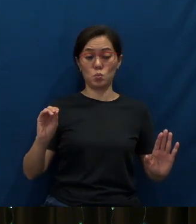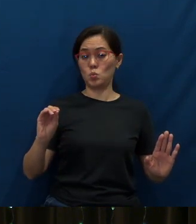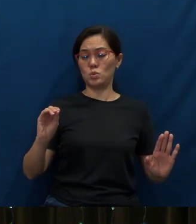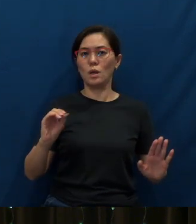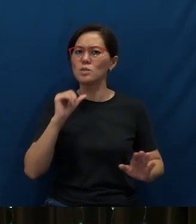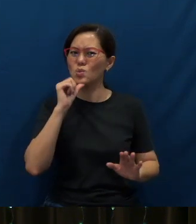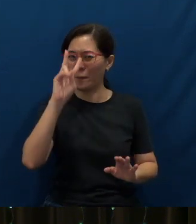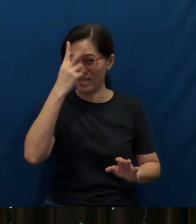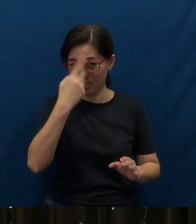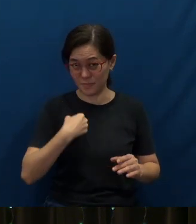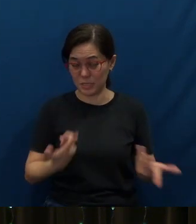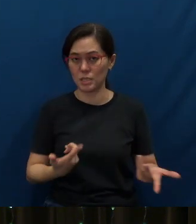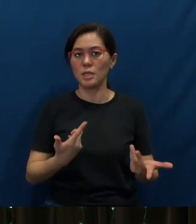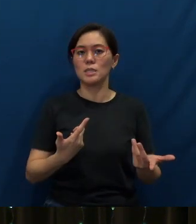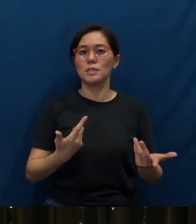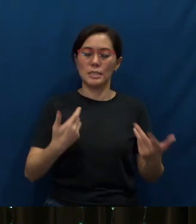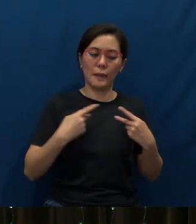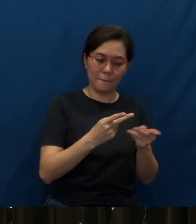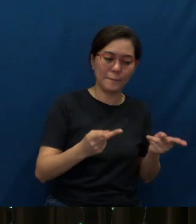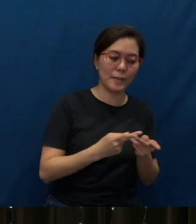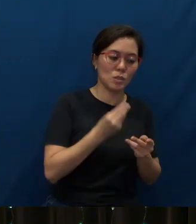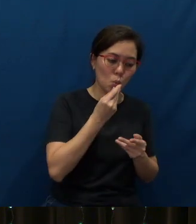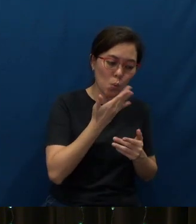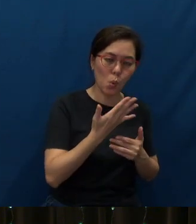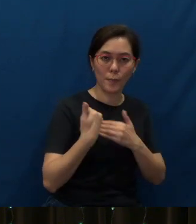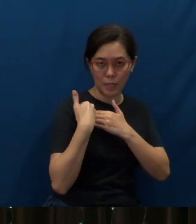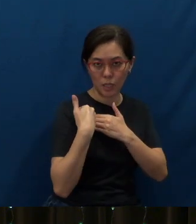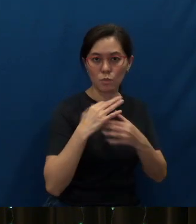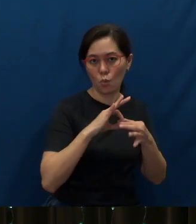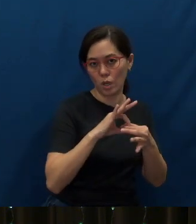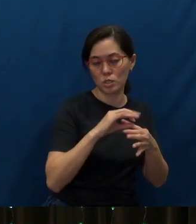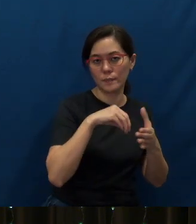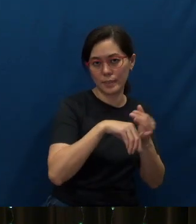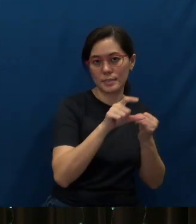There is a place for warm, accountable relationships in the cell.